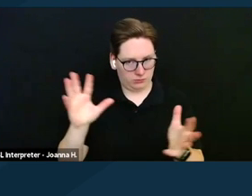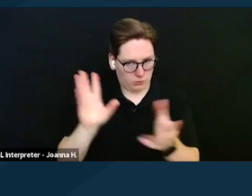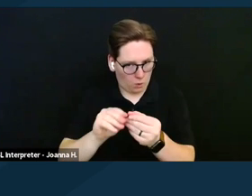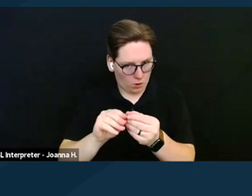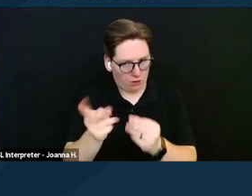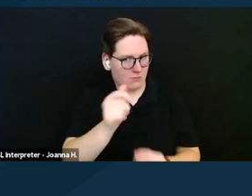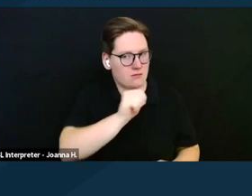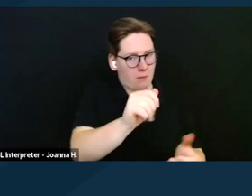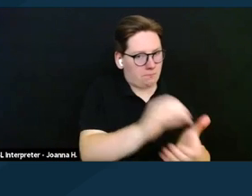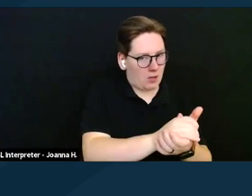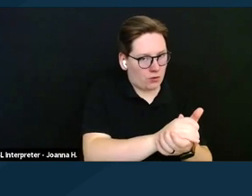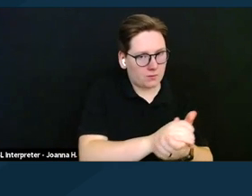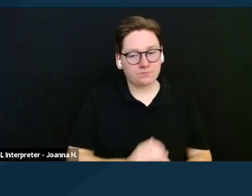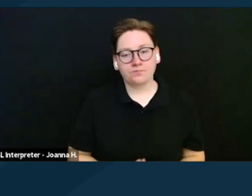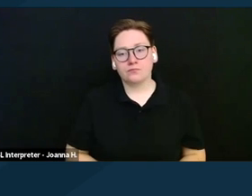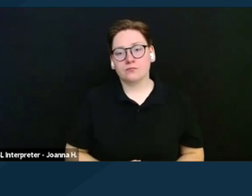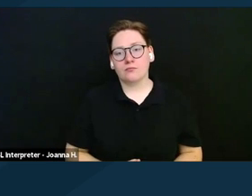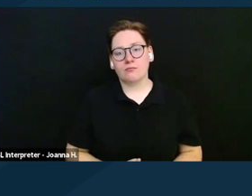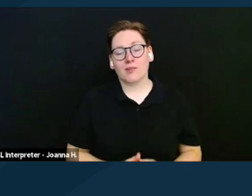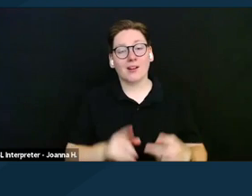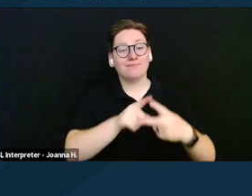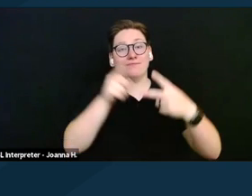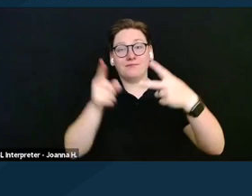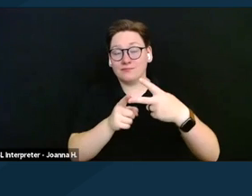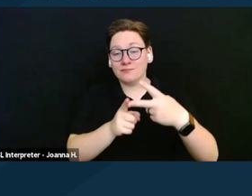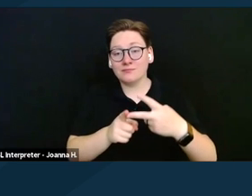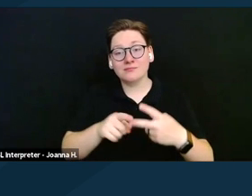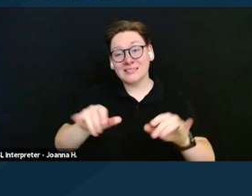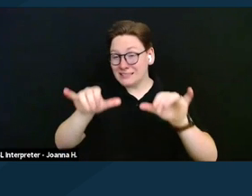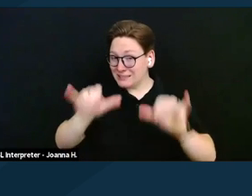But if those two same SSI beneficiaries get married,